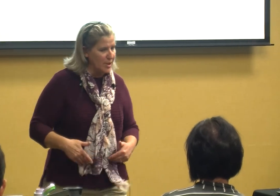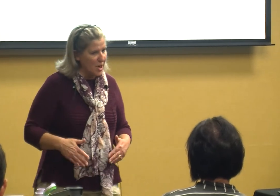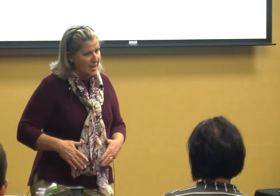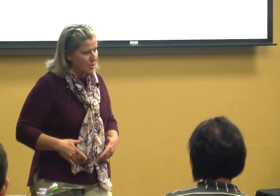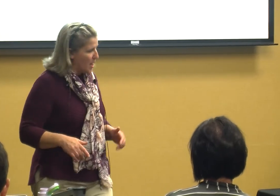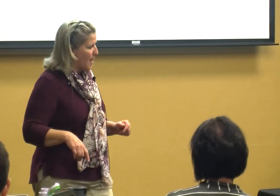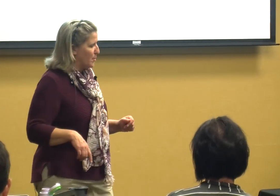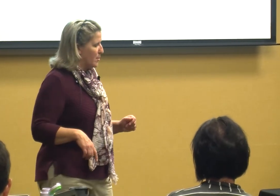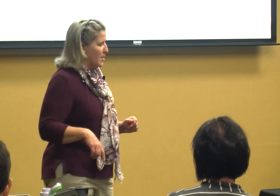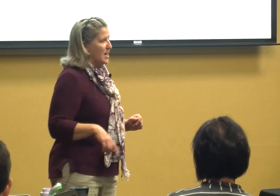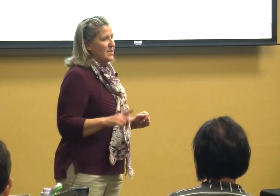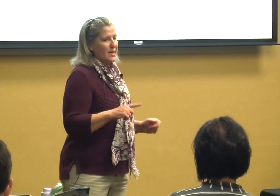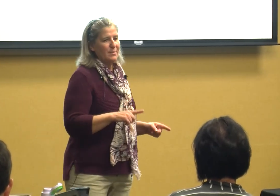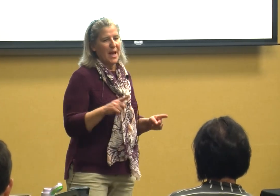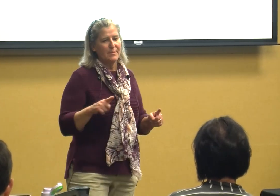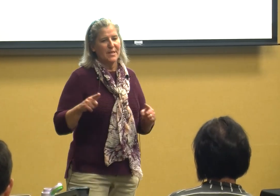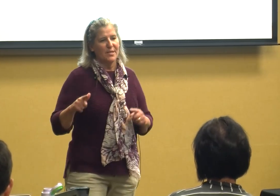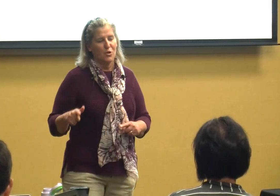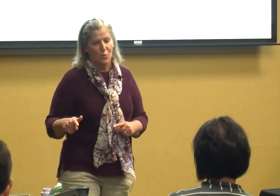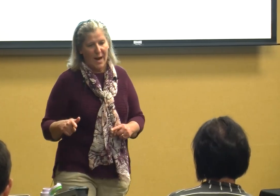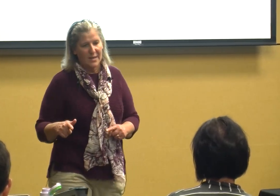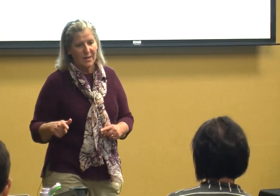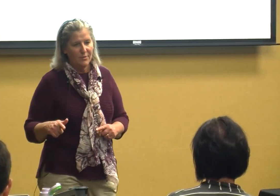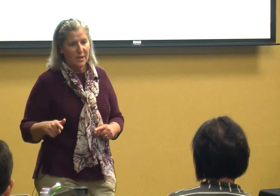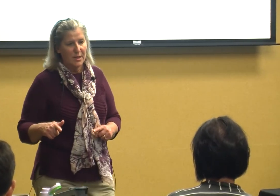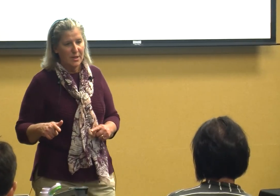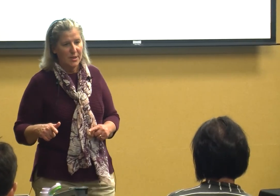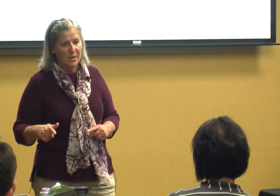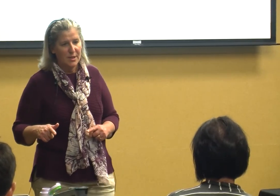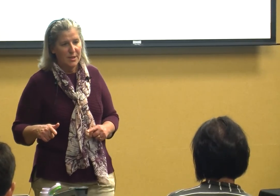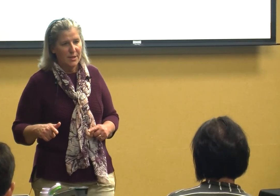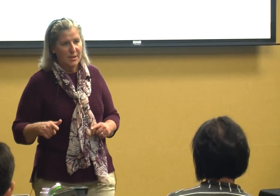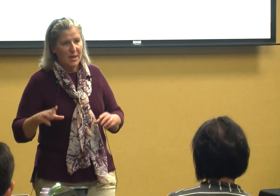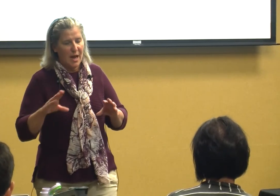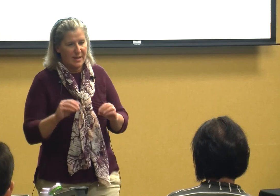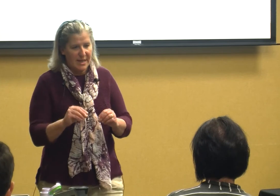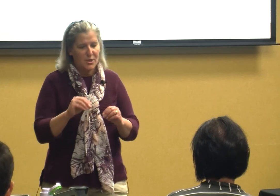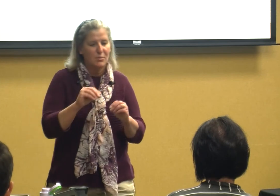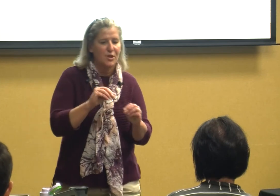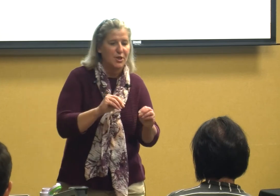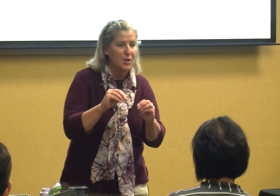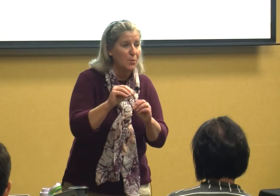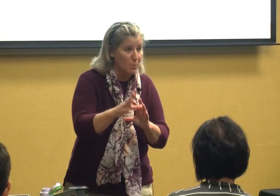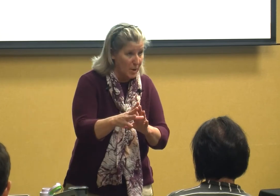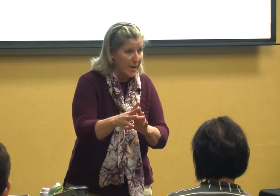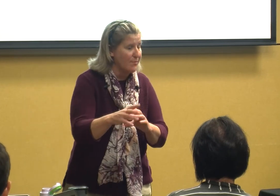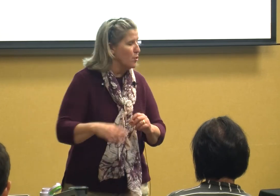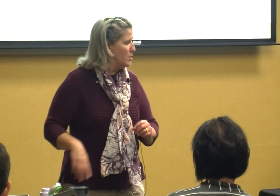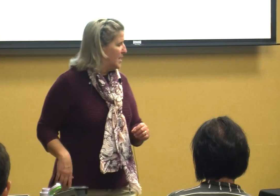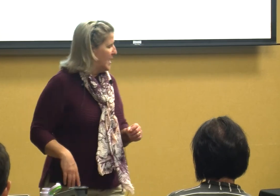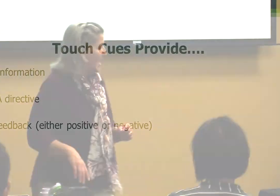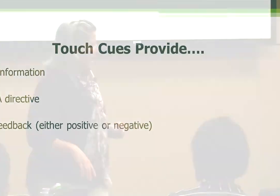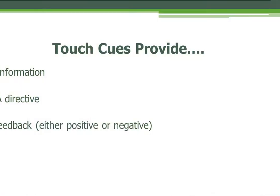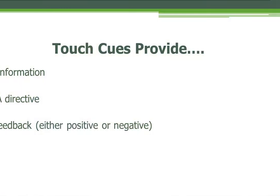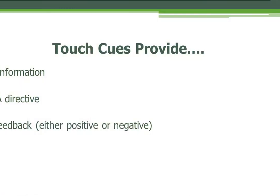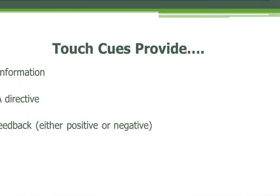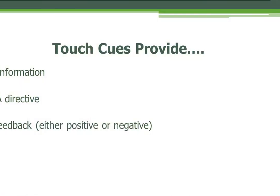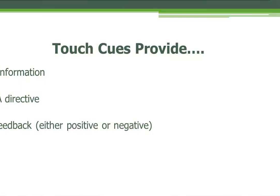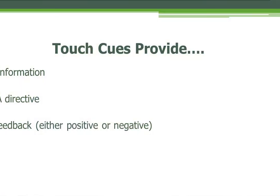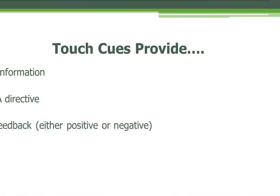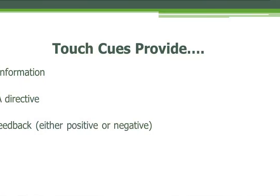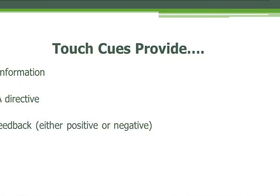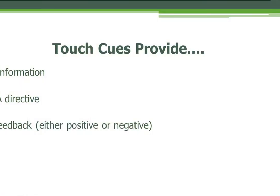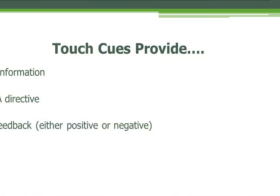to change your diaper sometimes it's a directive I need you to do whatever and then it's feedback